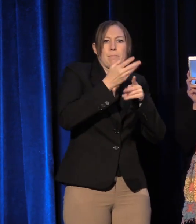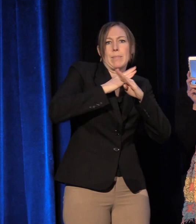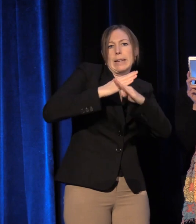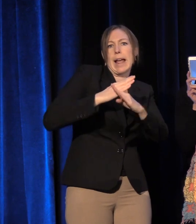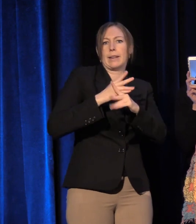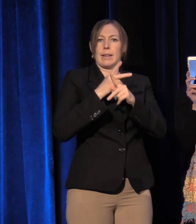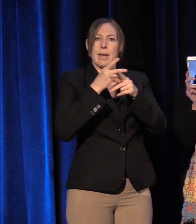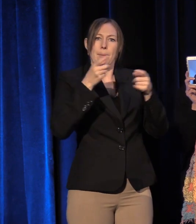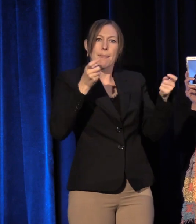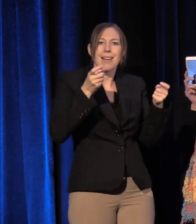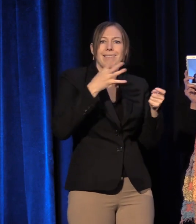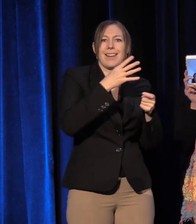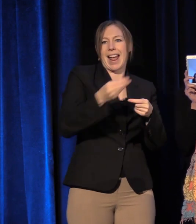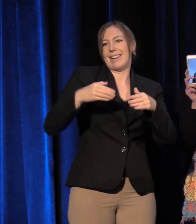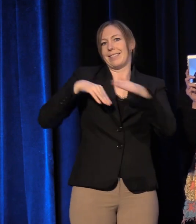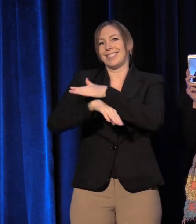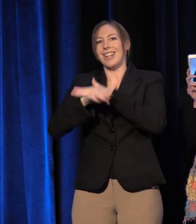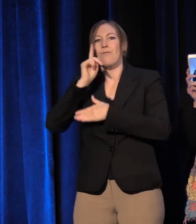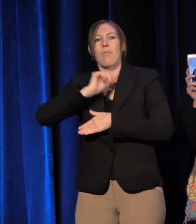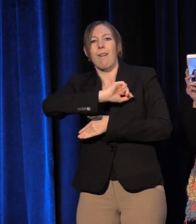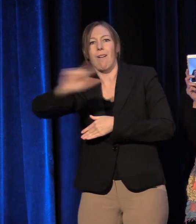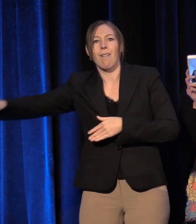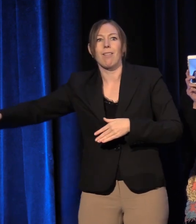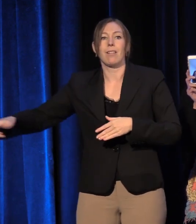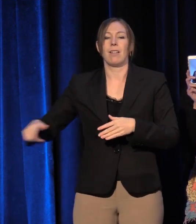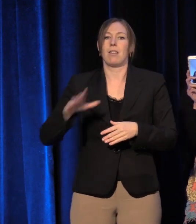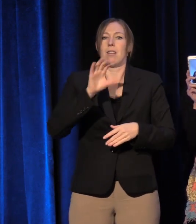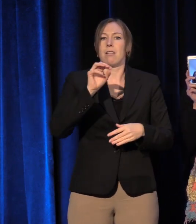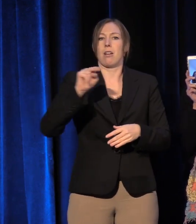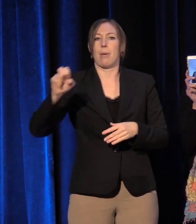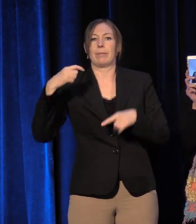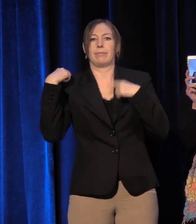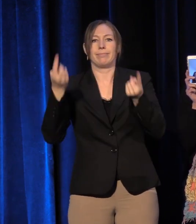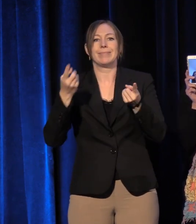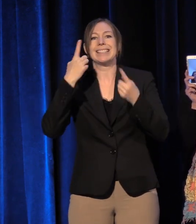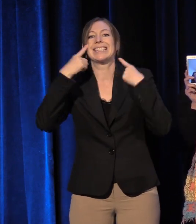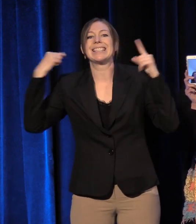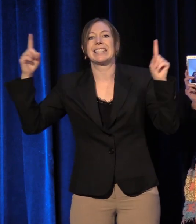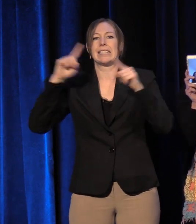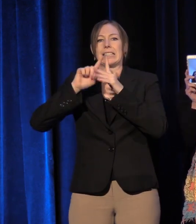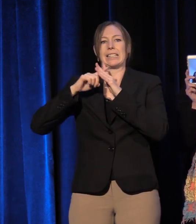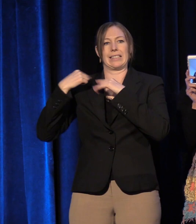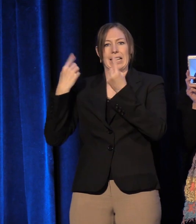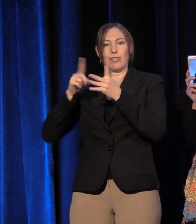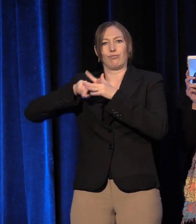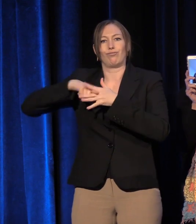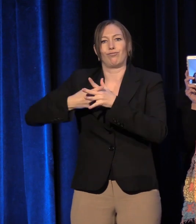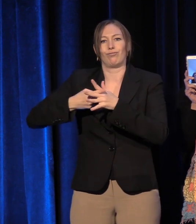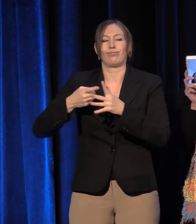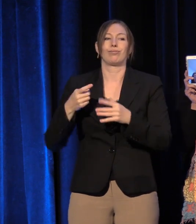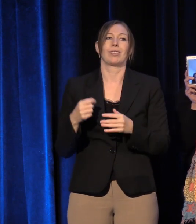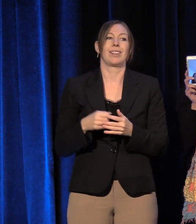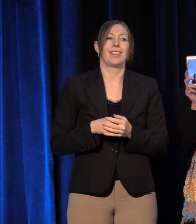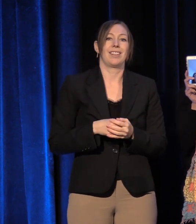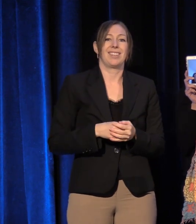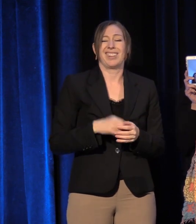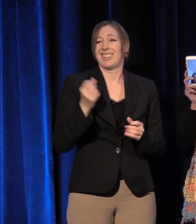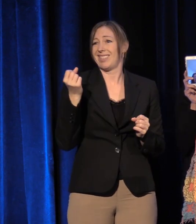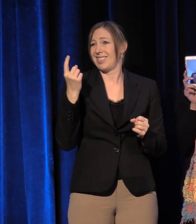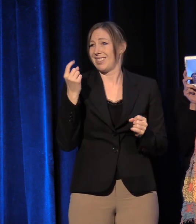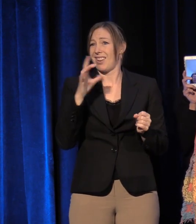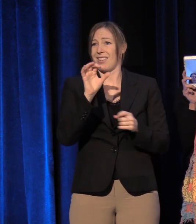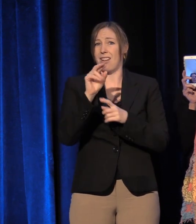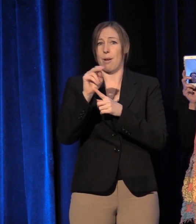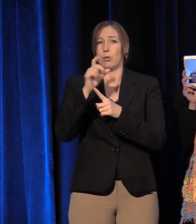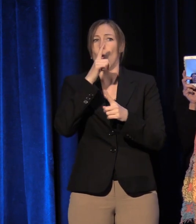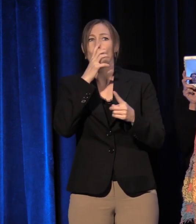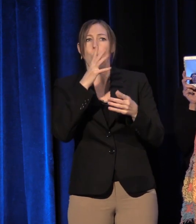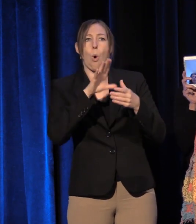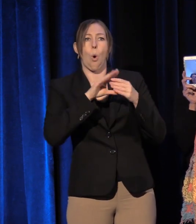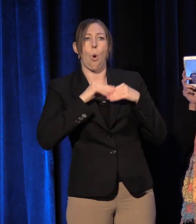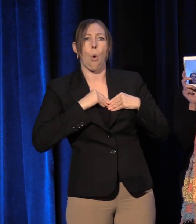Commons have existed and succeeded since the beginning of time. No one “owns” the wealth in a commons, because by its nature, it cannot be owned.